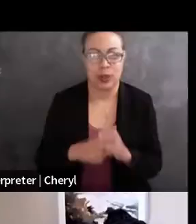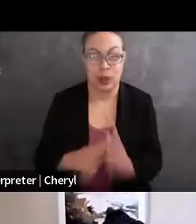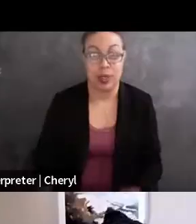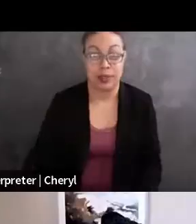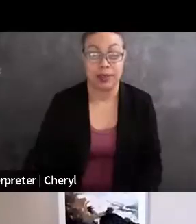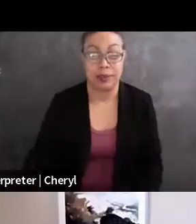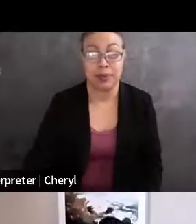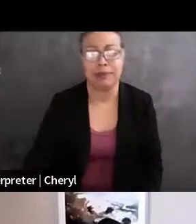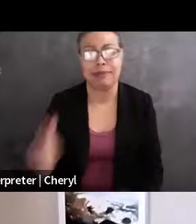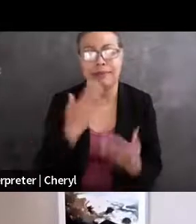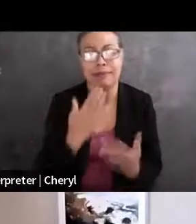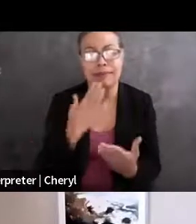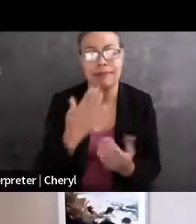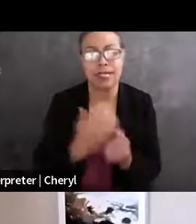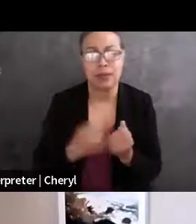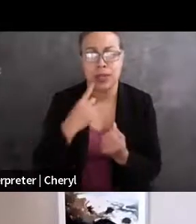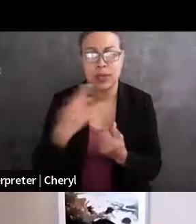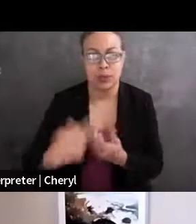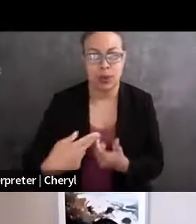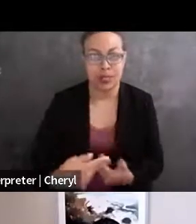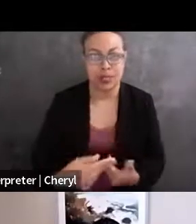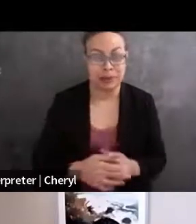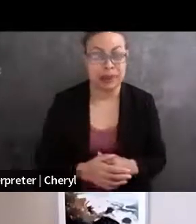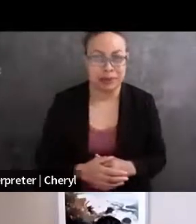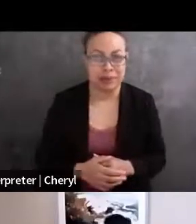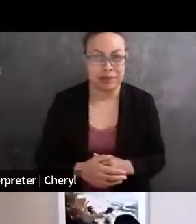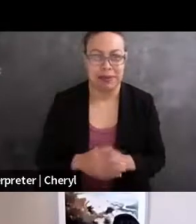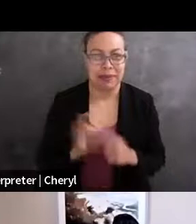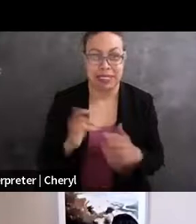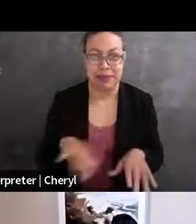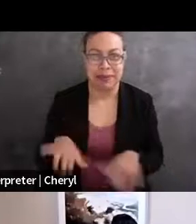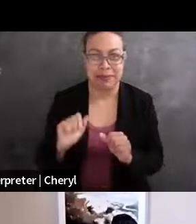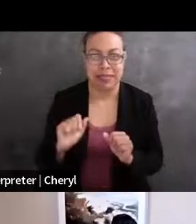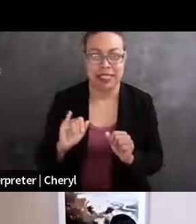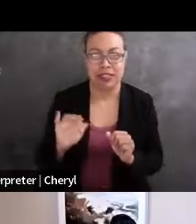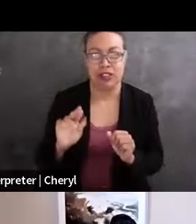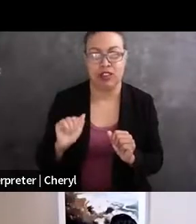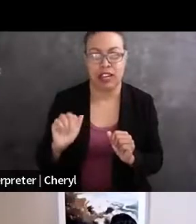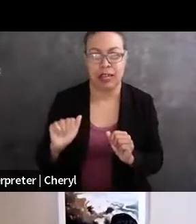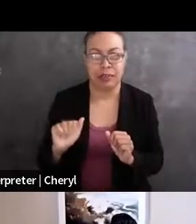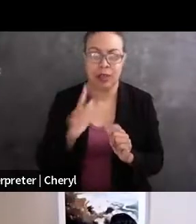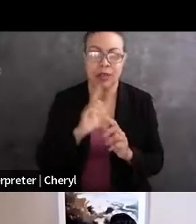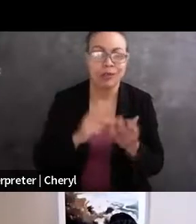Thank you, everyone, so much for joining us, this is an event brought to you by IfRFA, the Initiative for a Representative First Amendment